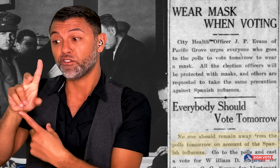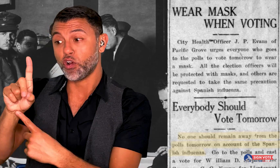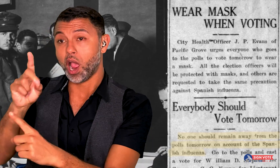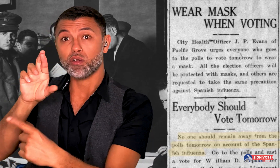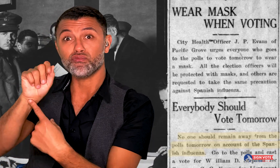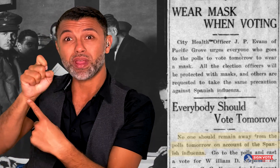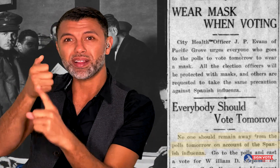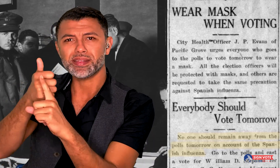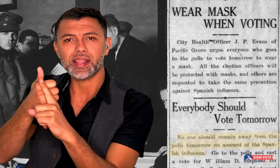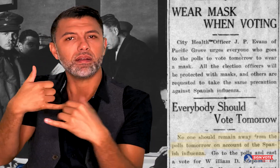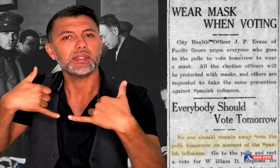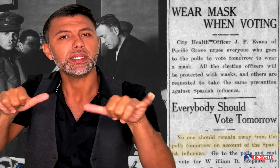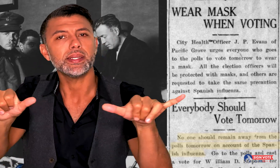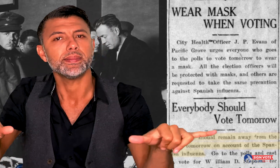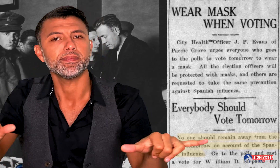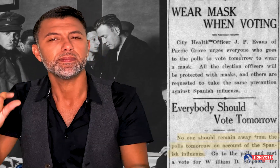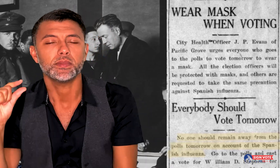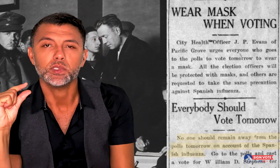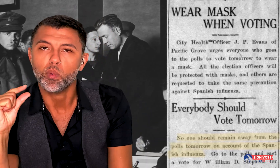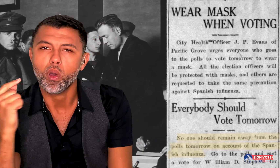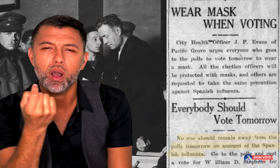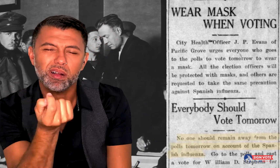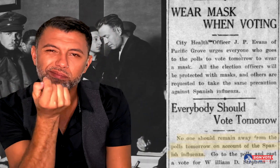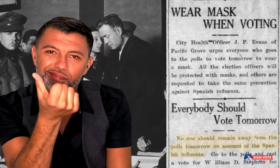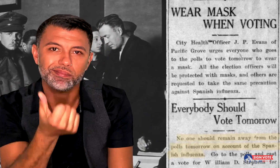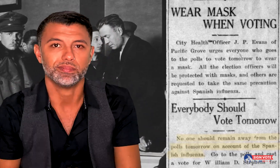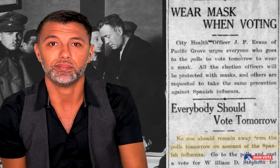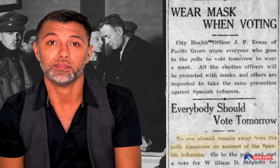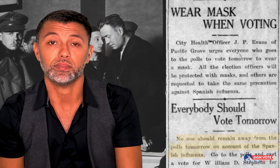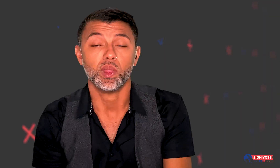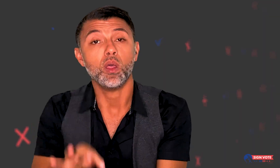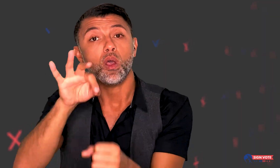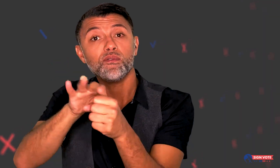Fraud rates have not changed; they remain minuscule.